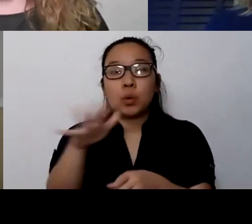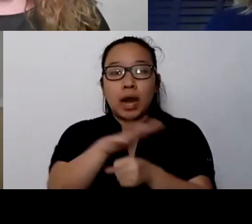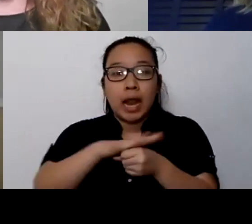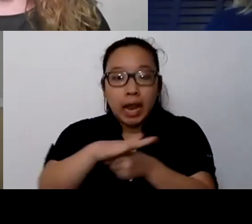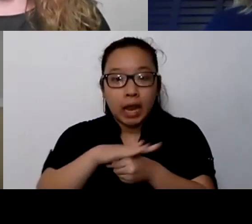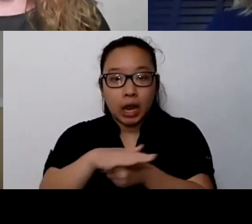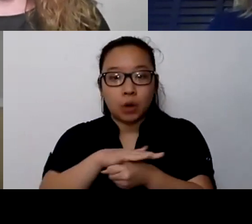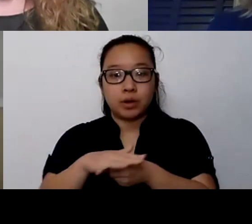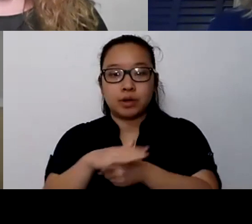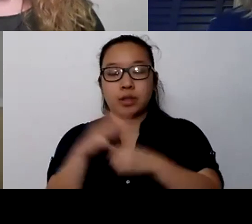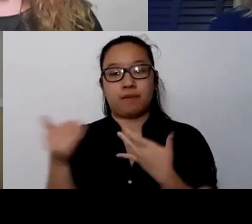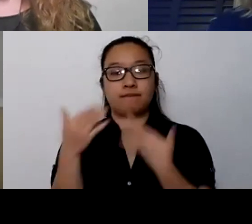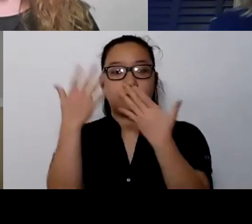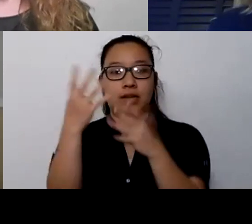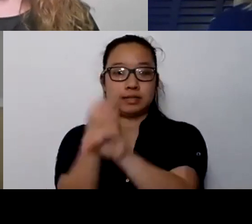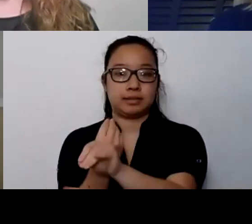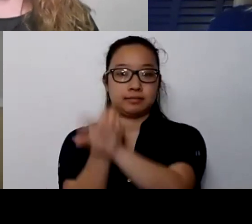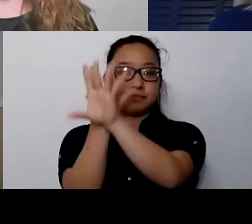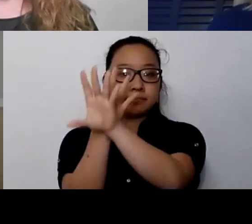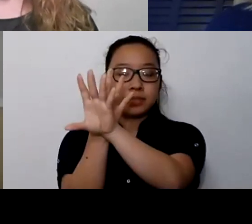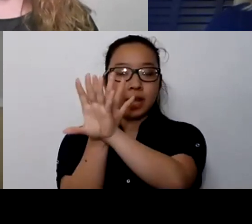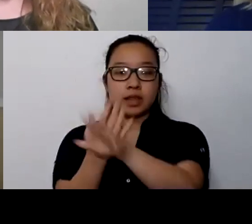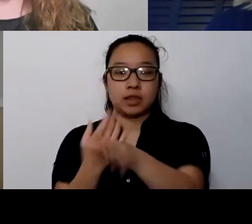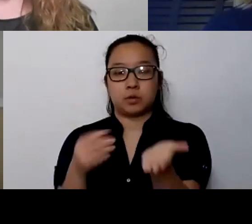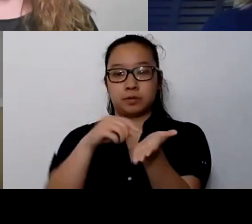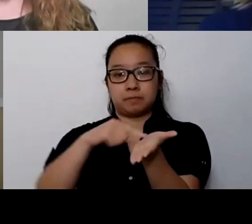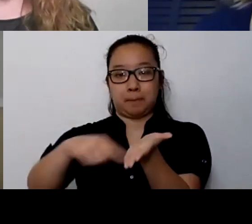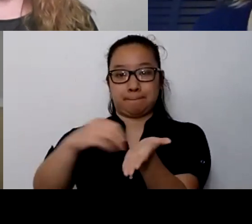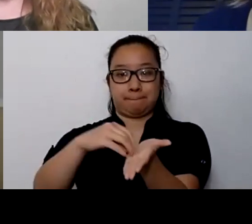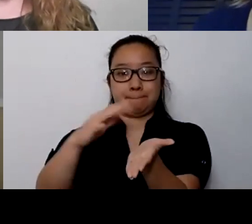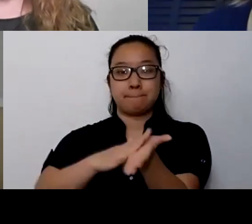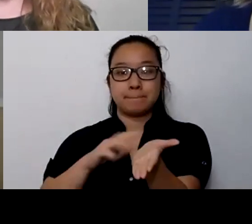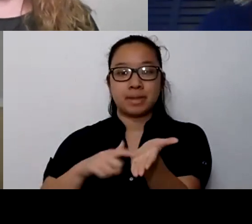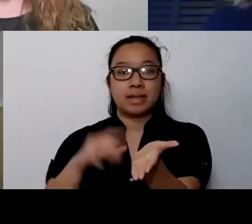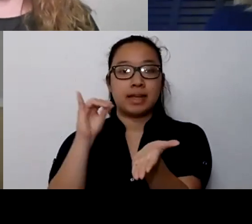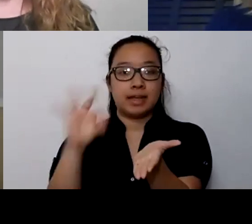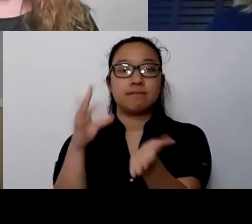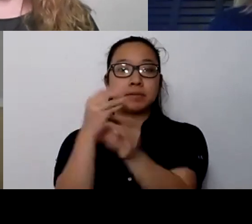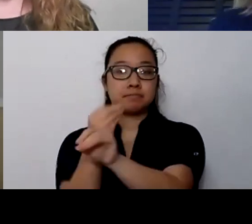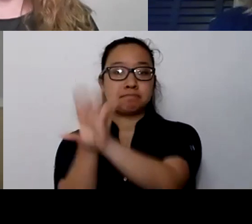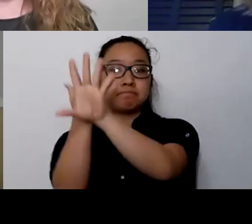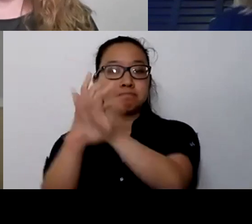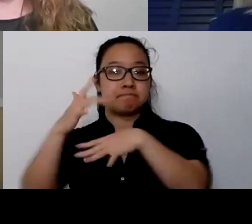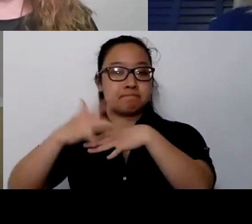they also indicated if a provider was providing telehealth appointments. So those are two just off the top of my head ideas